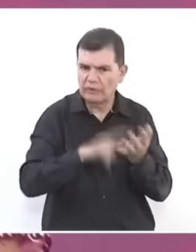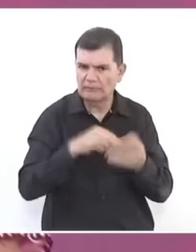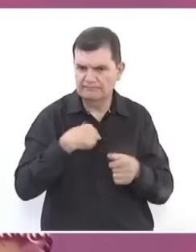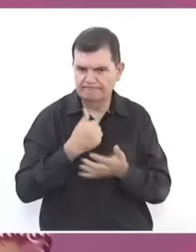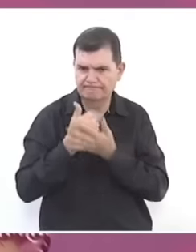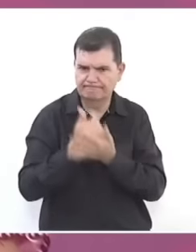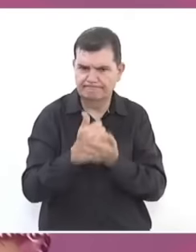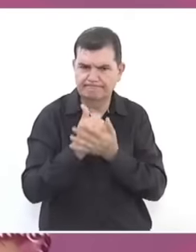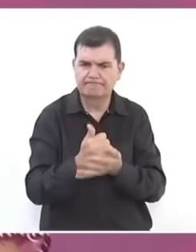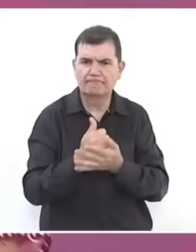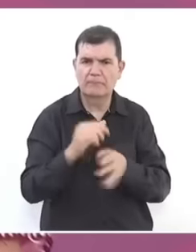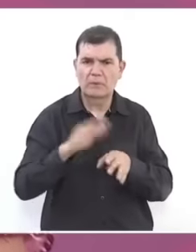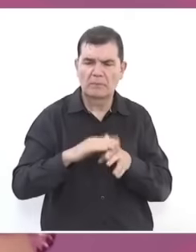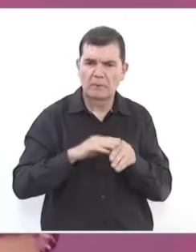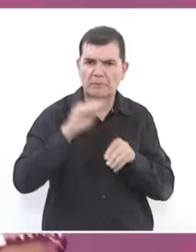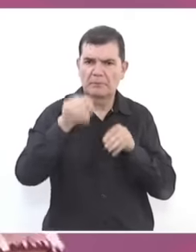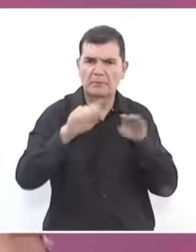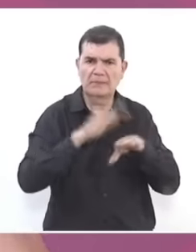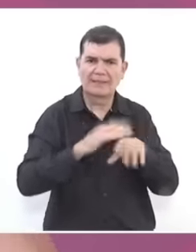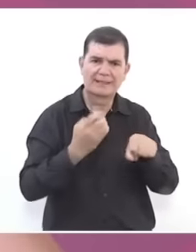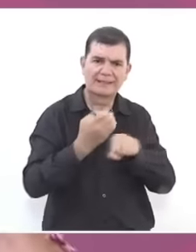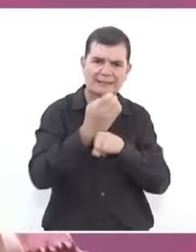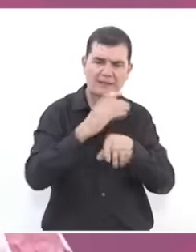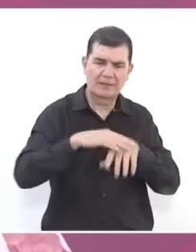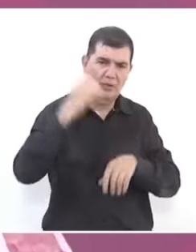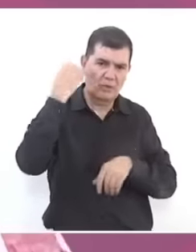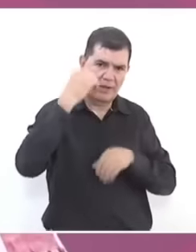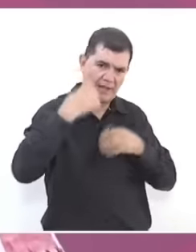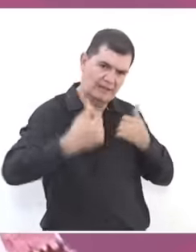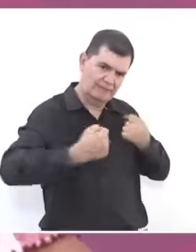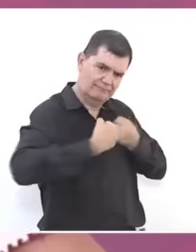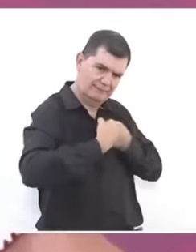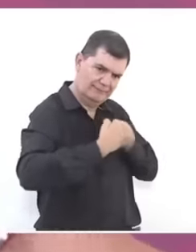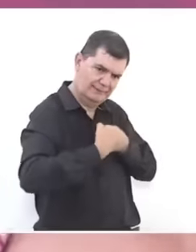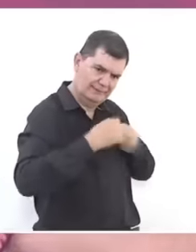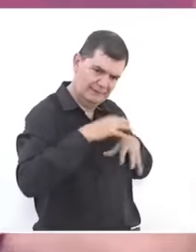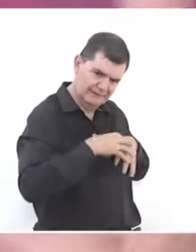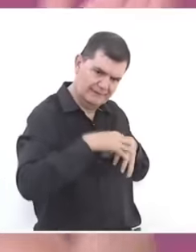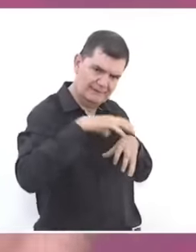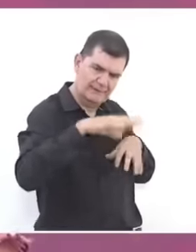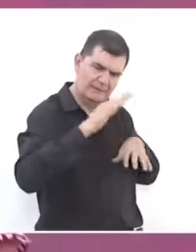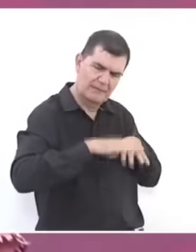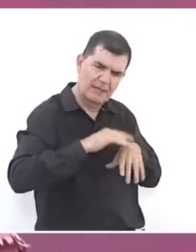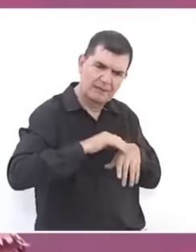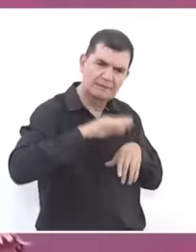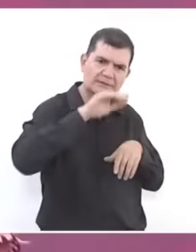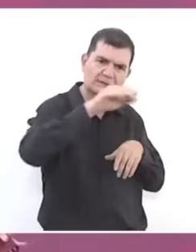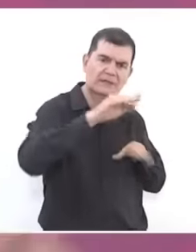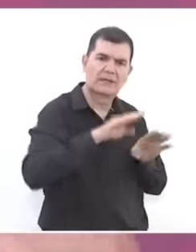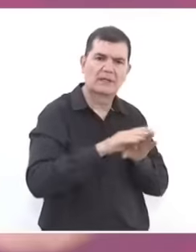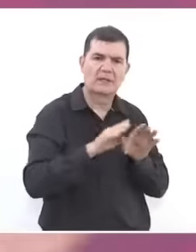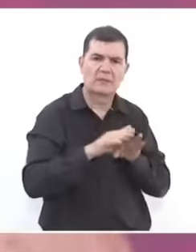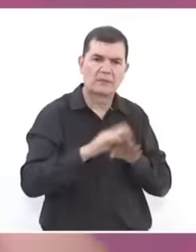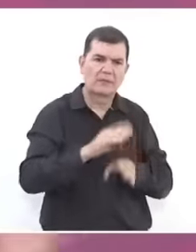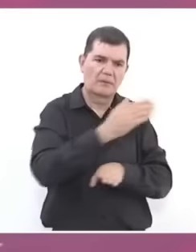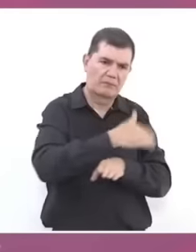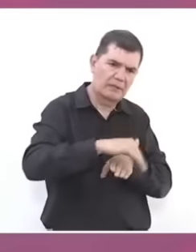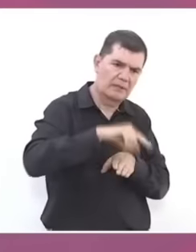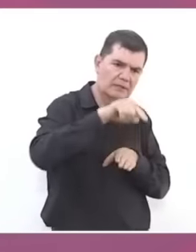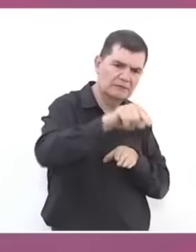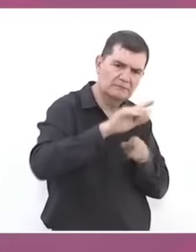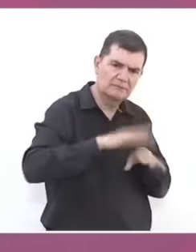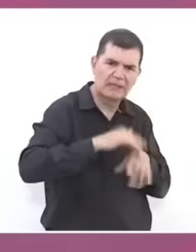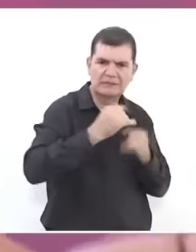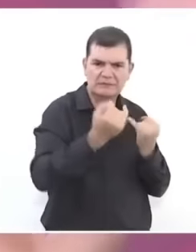reaching the sister state of Oaxaca and going towards the Costa Grande, also along the entire